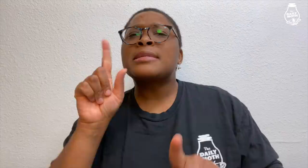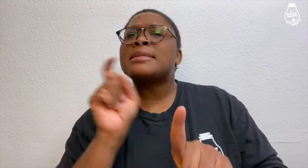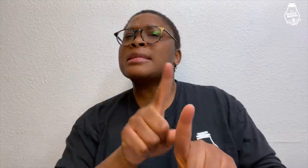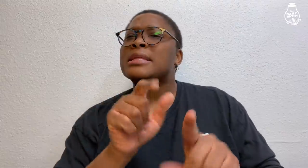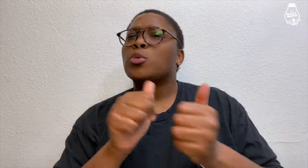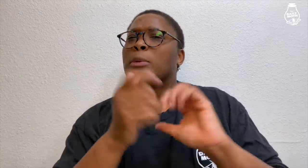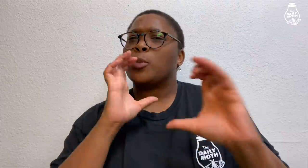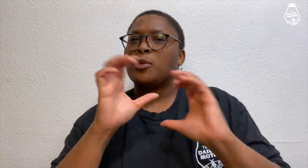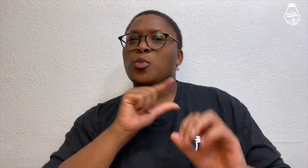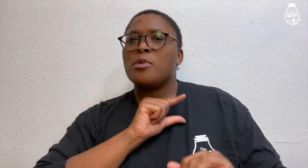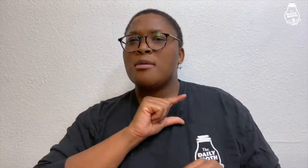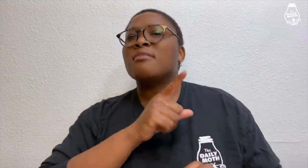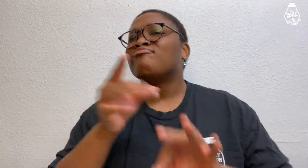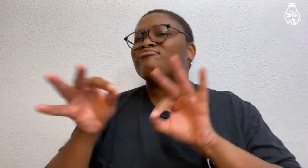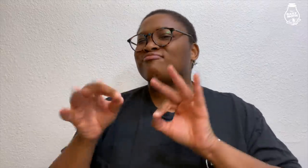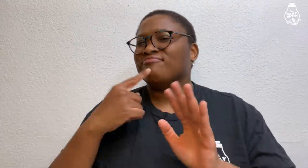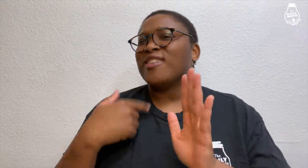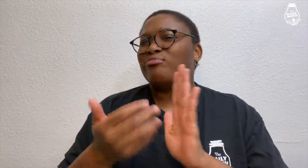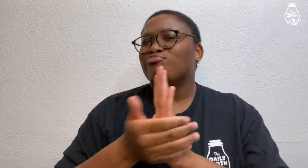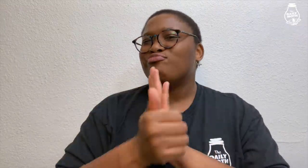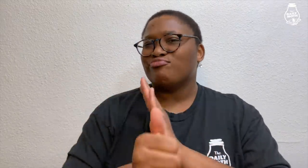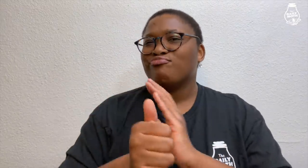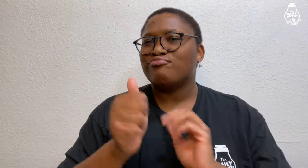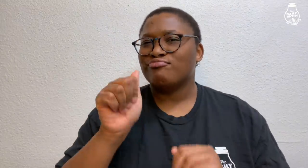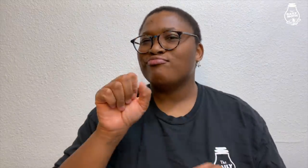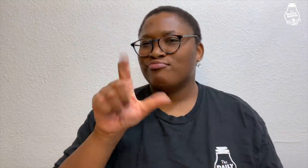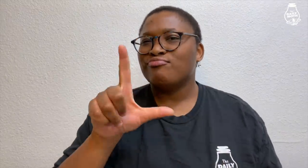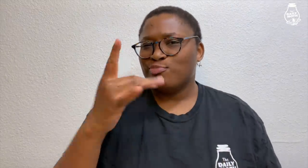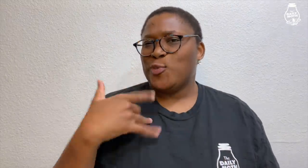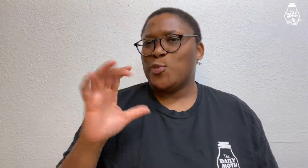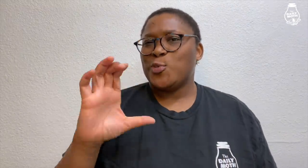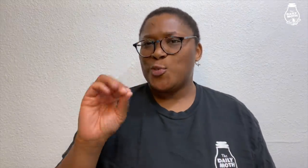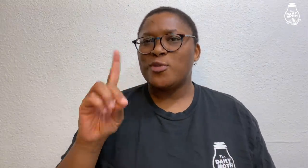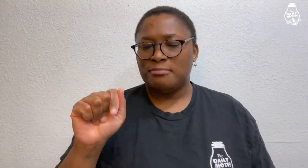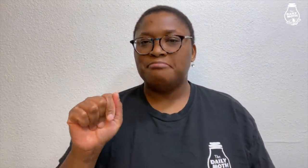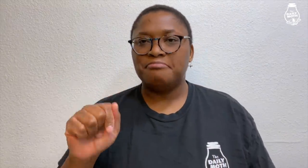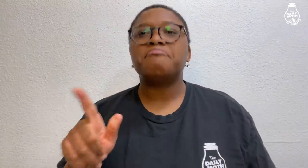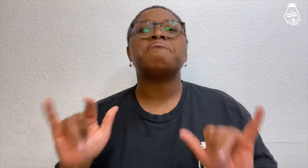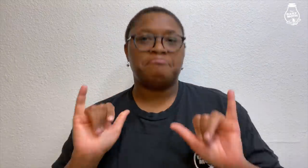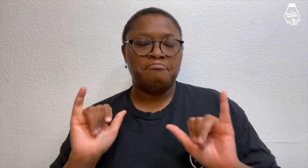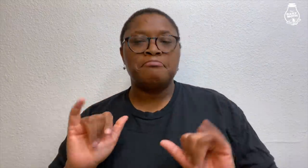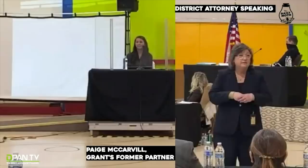The DA asked her how she communicated with Grant, and she said she was a CODA and fluent in ASL.